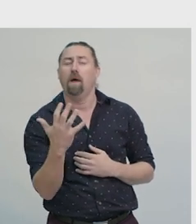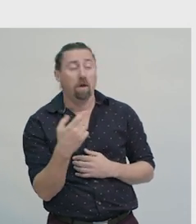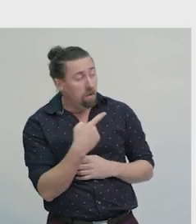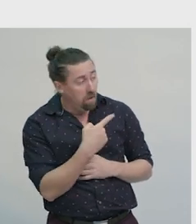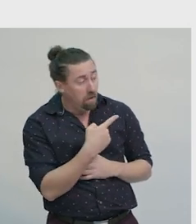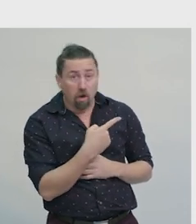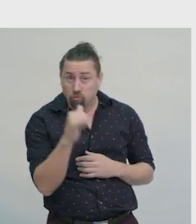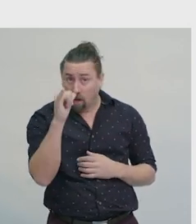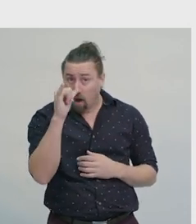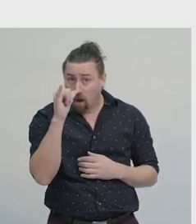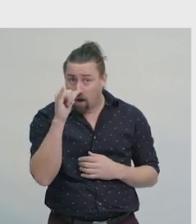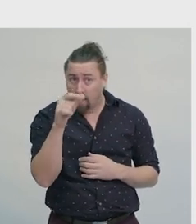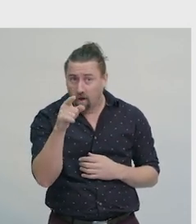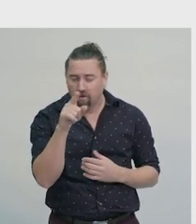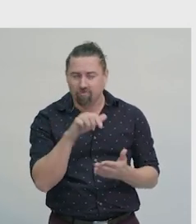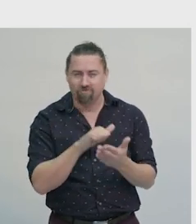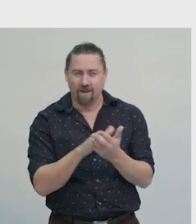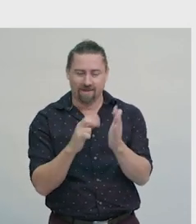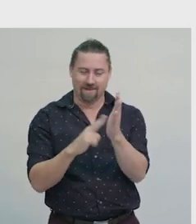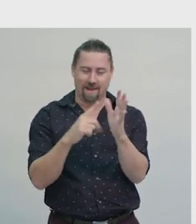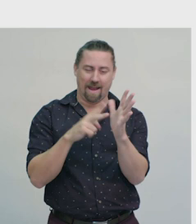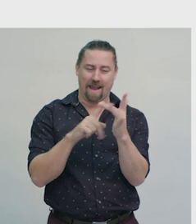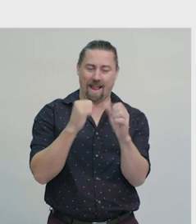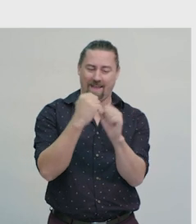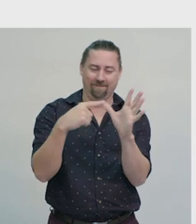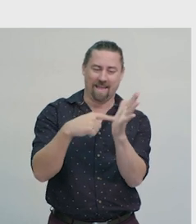If it was the rhinoceros, you navigated correctly.